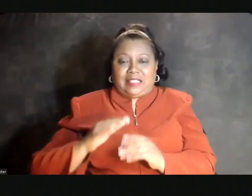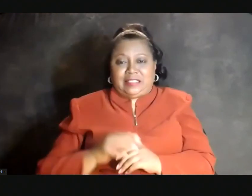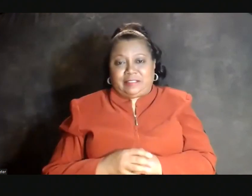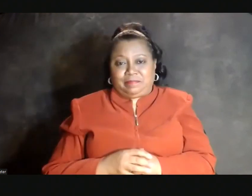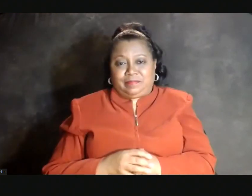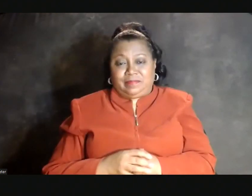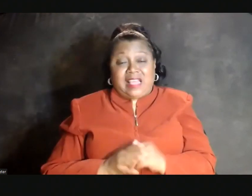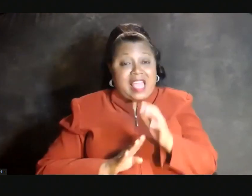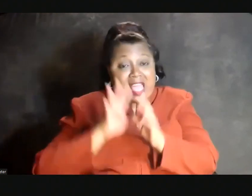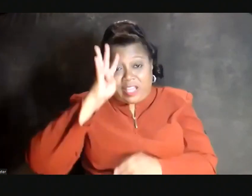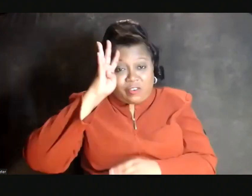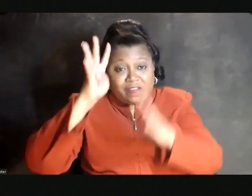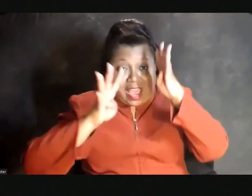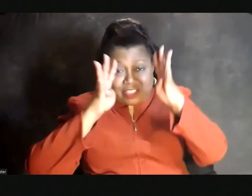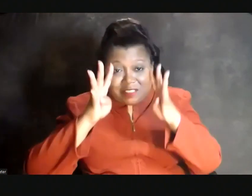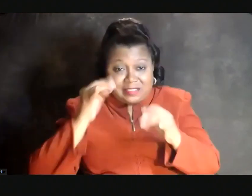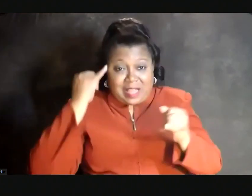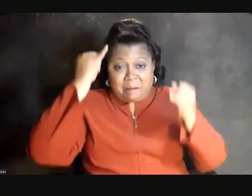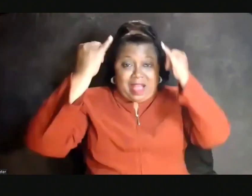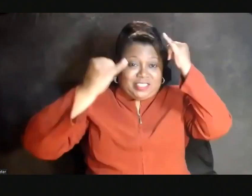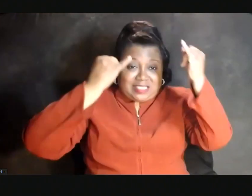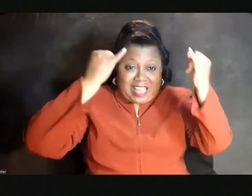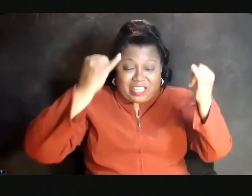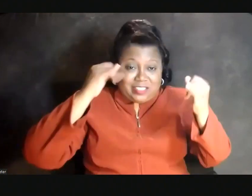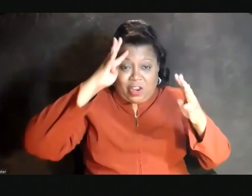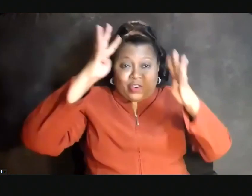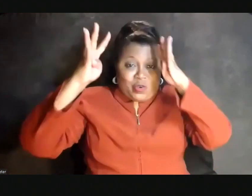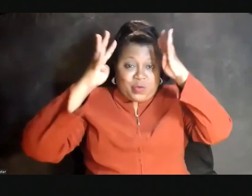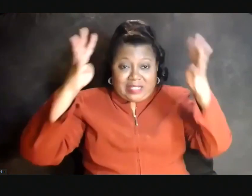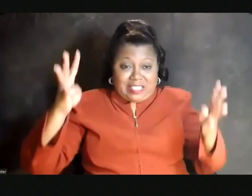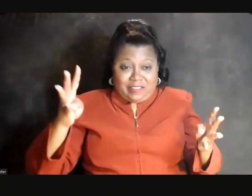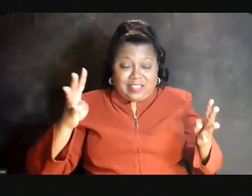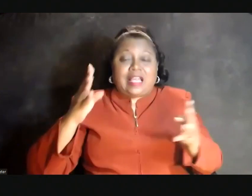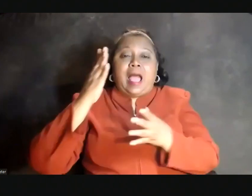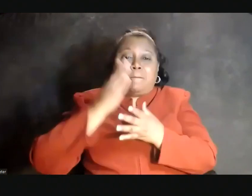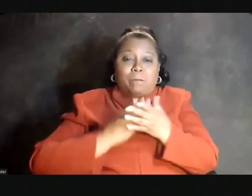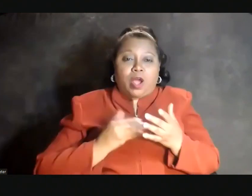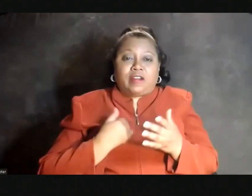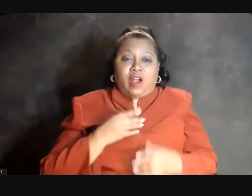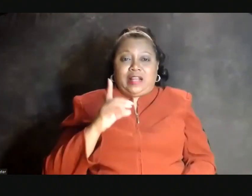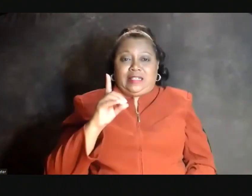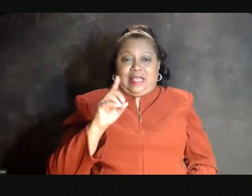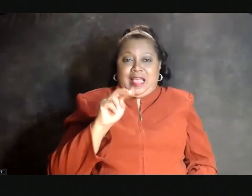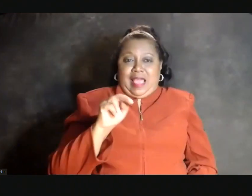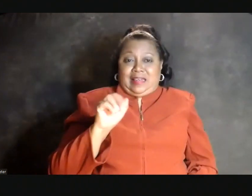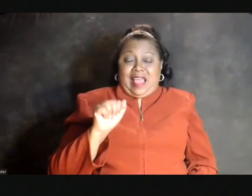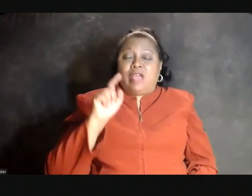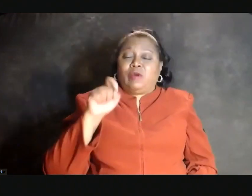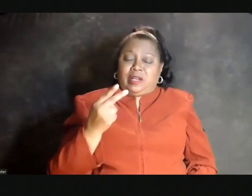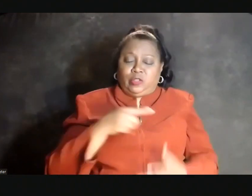Innovation, imagination, and creativity are part of our DNA, and we must use these strengths to be